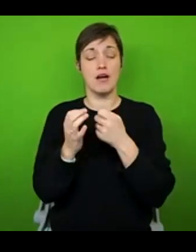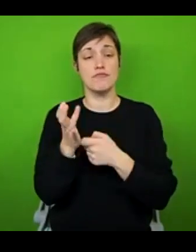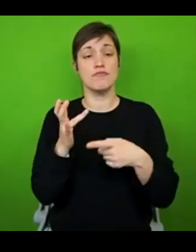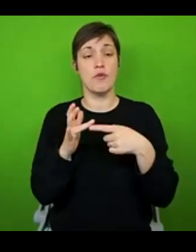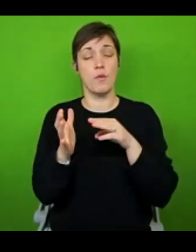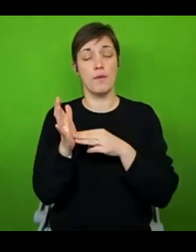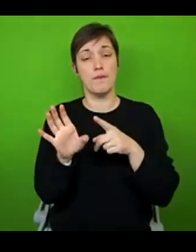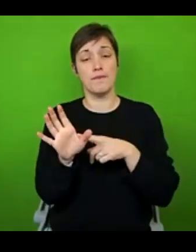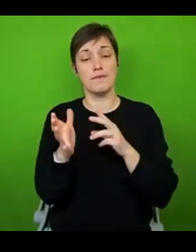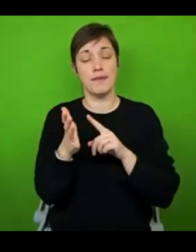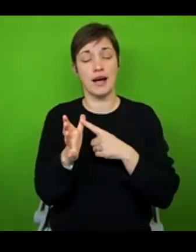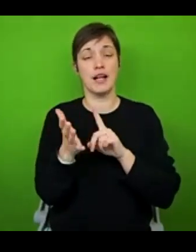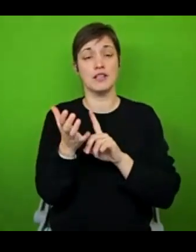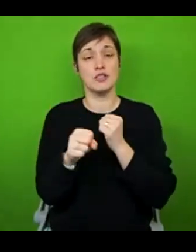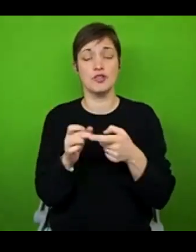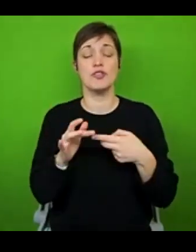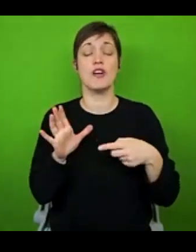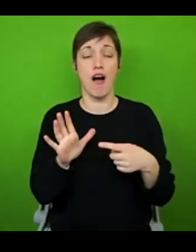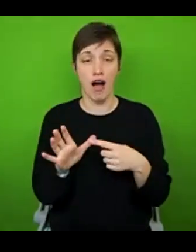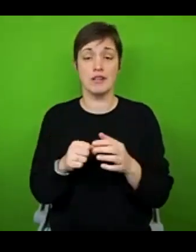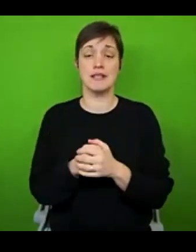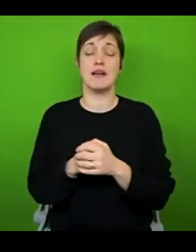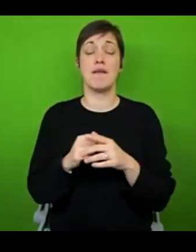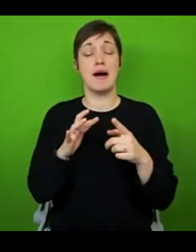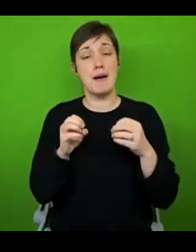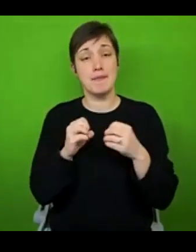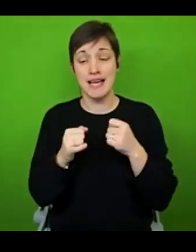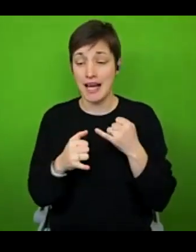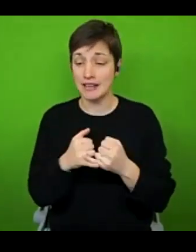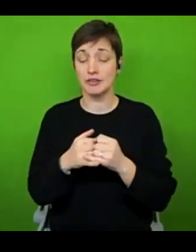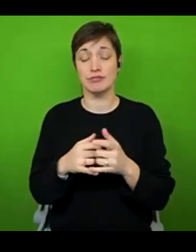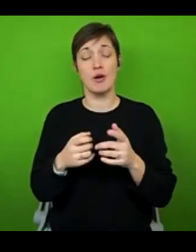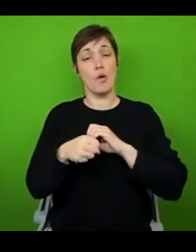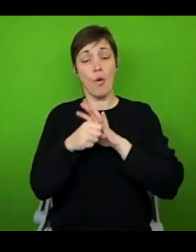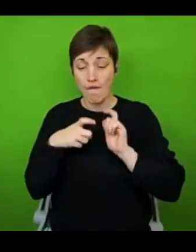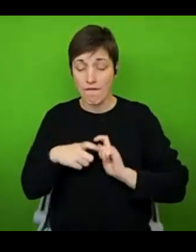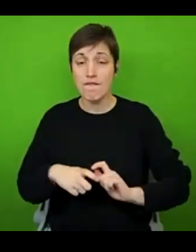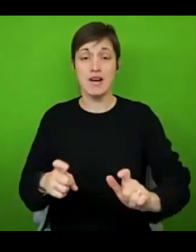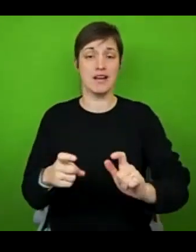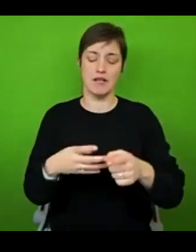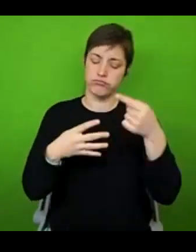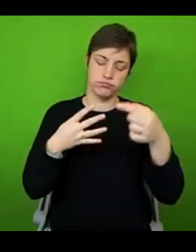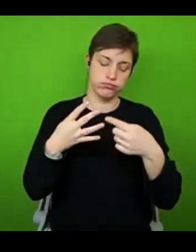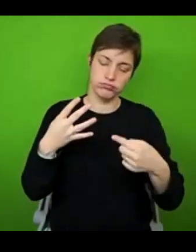inflammatory bowel diseases, and so many more as well. So first of all, please feel warmly welcome to use these